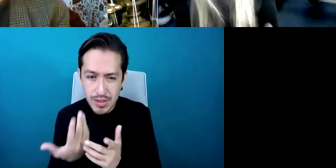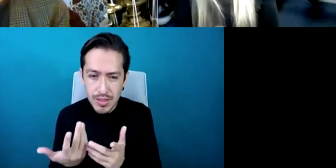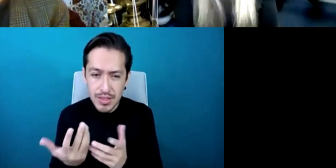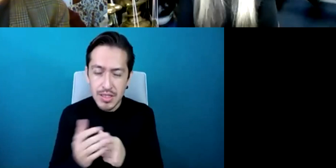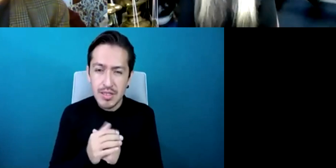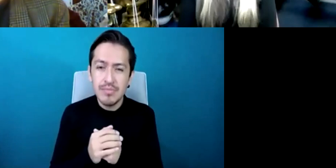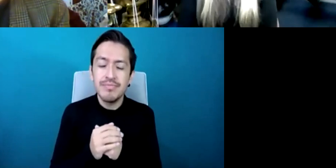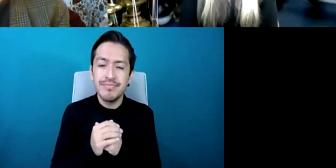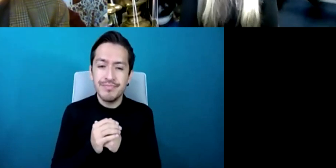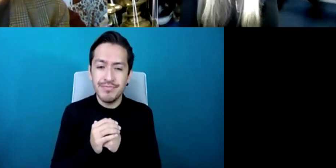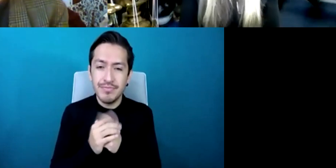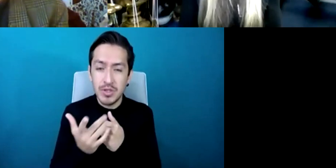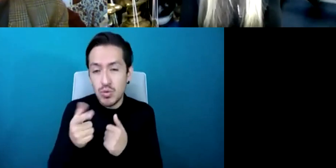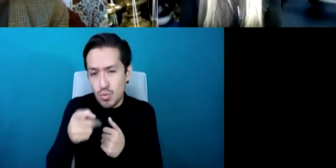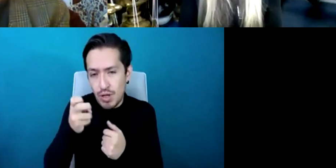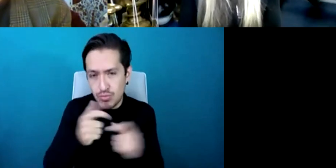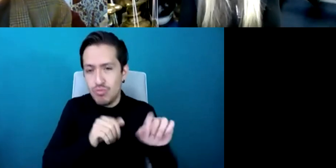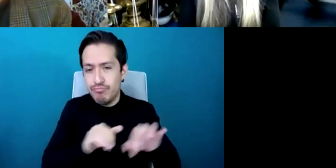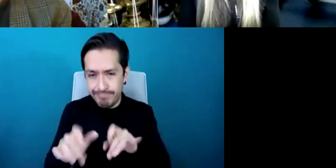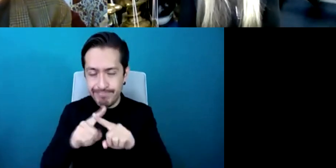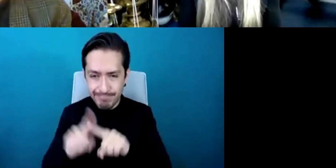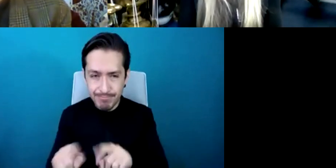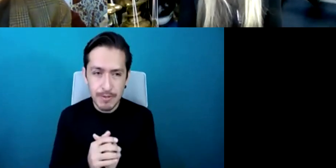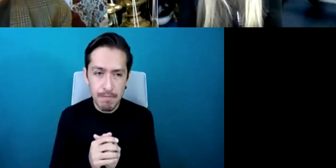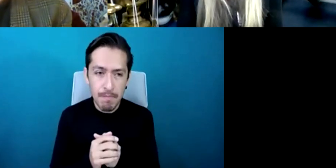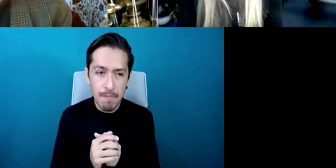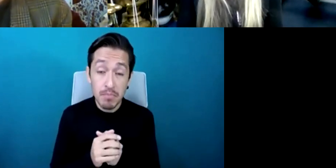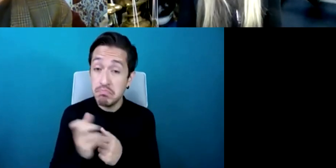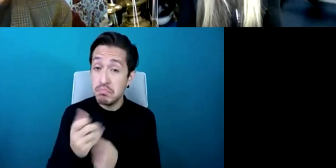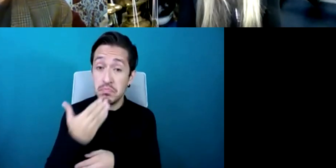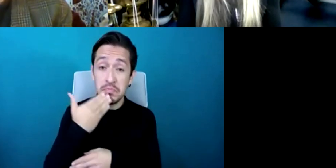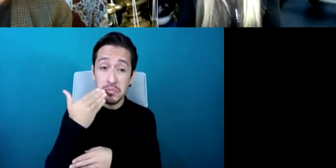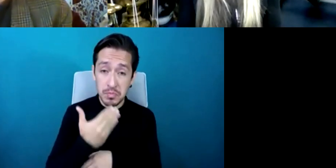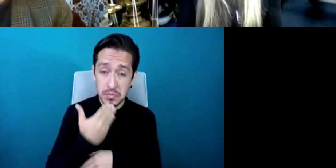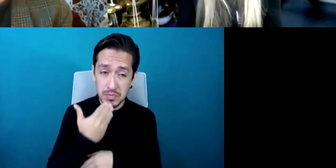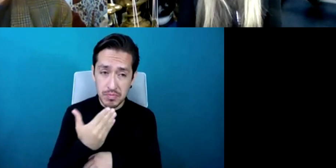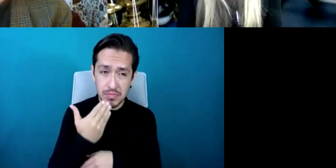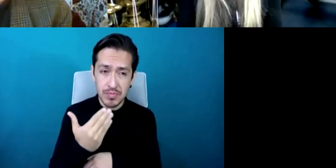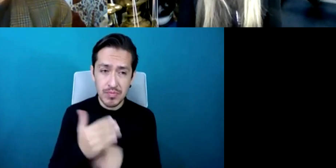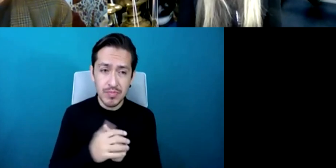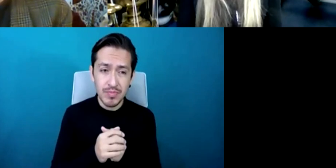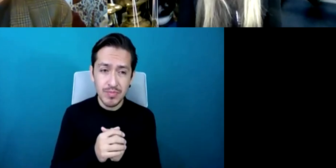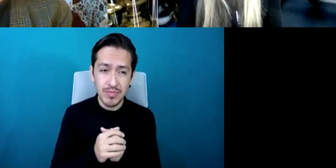with the instruments. That's fantastic I think we will return to your collection